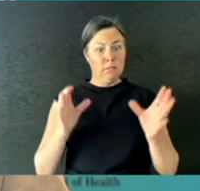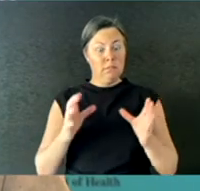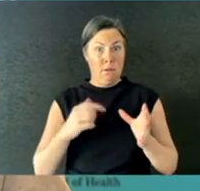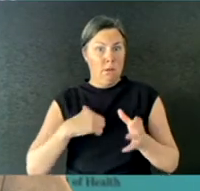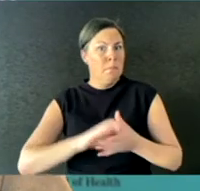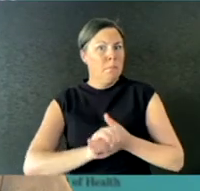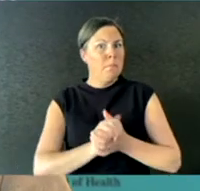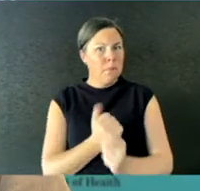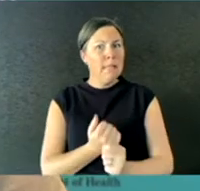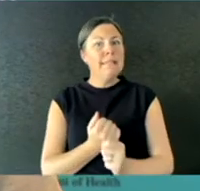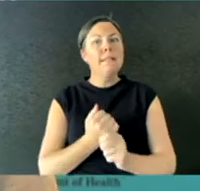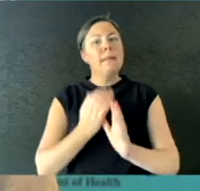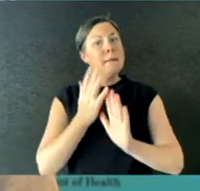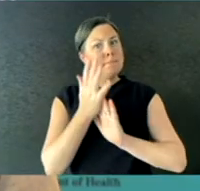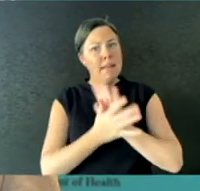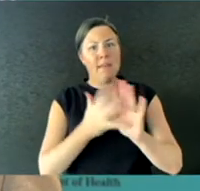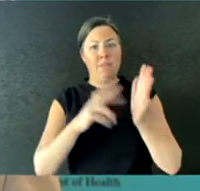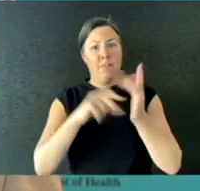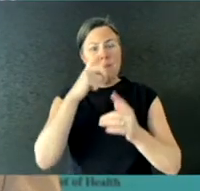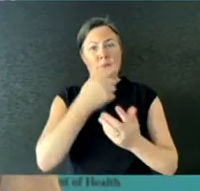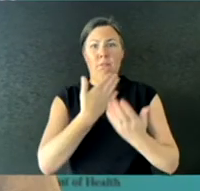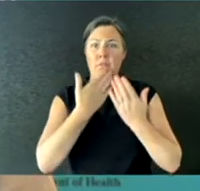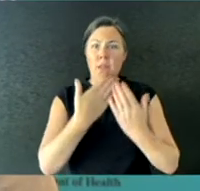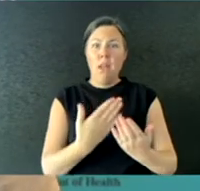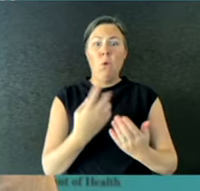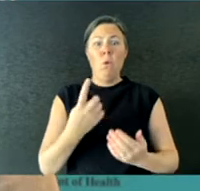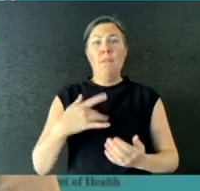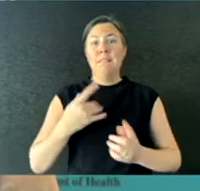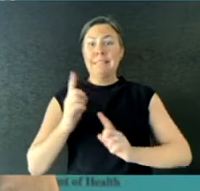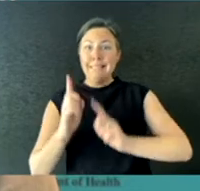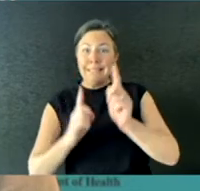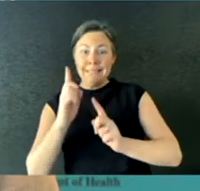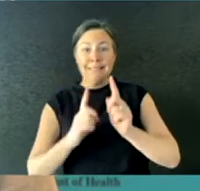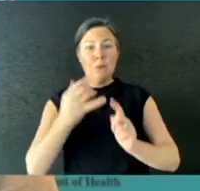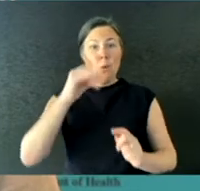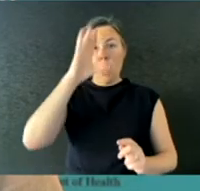effort of Victorians both in rural and regional Victoria, particularly in Melbourne, and it